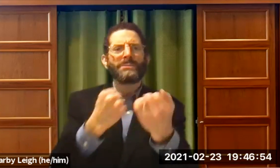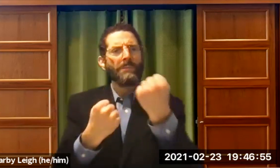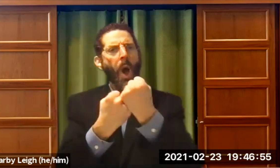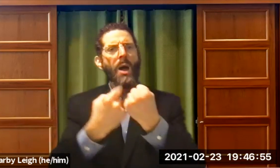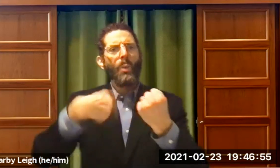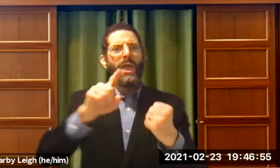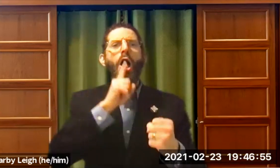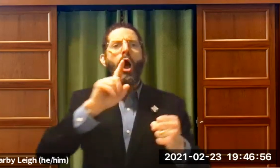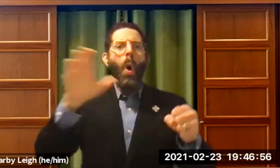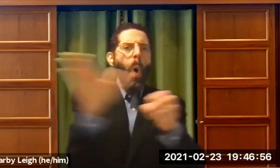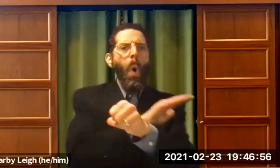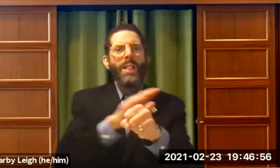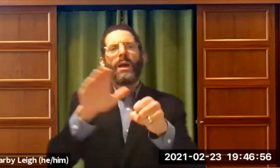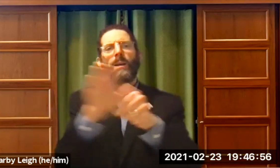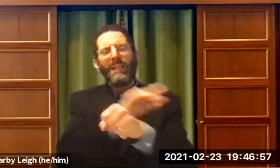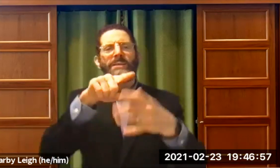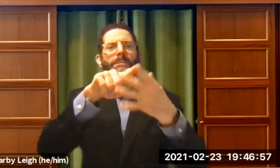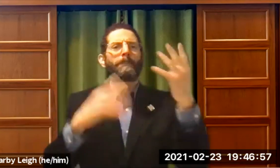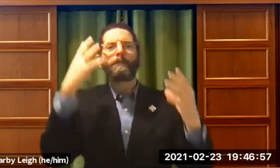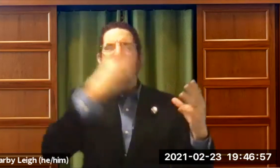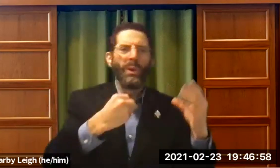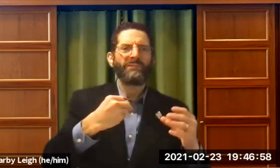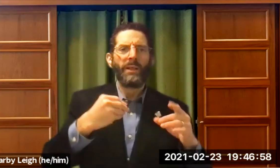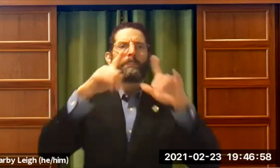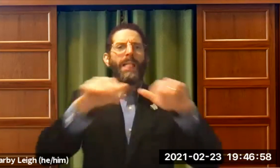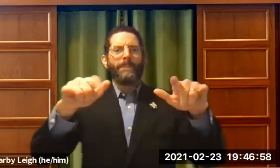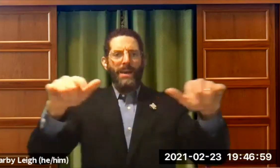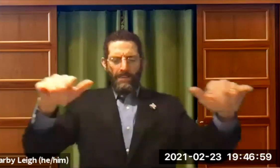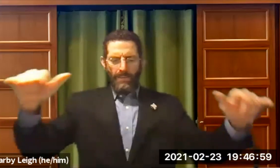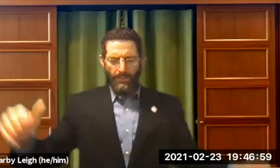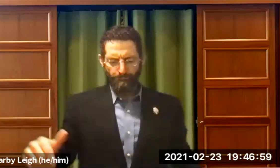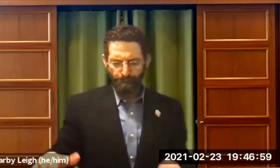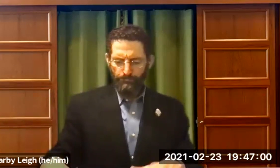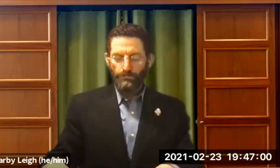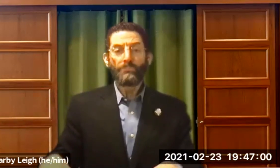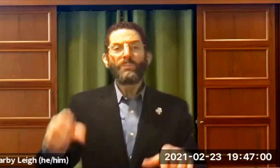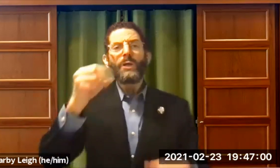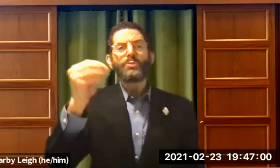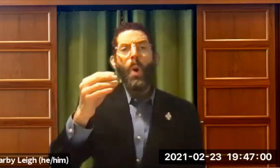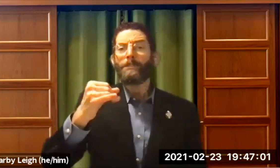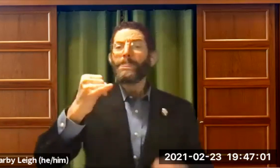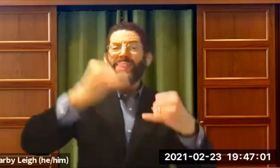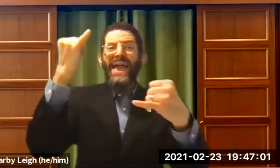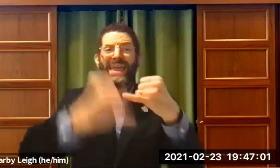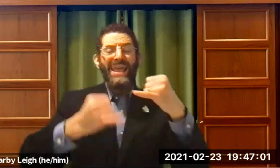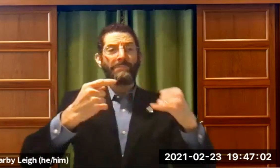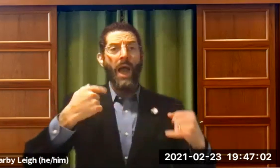recognized for. We are whole. We are complete . Biter full. Blah, blah, blah. Biter full.